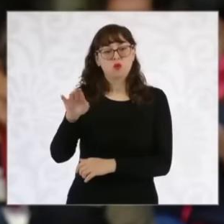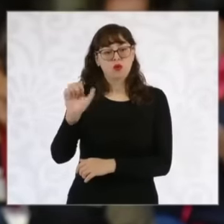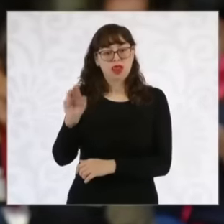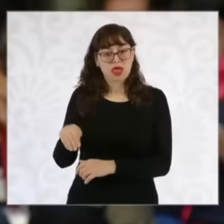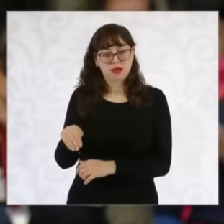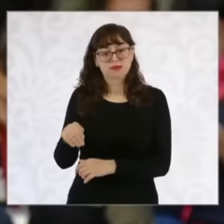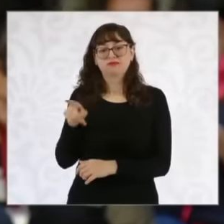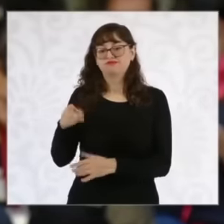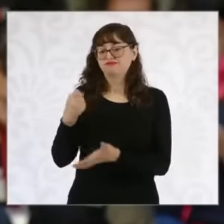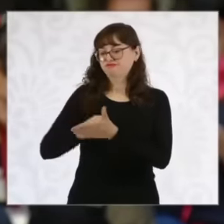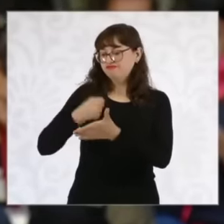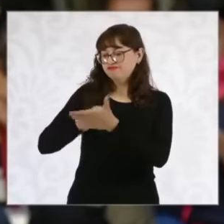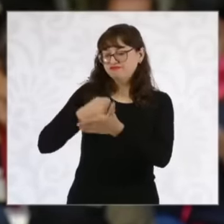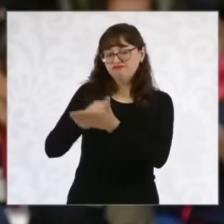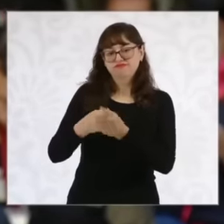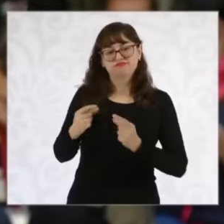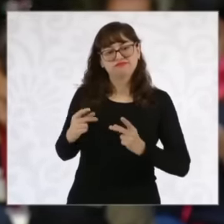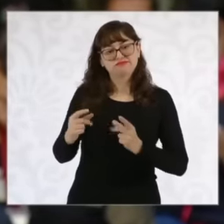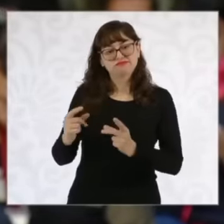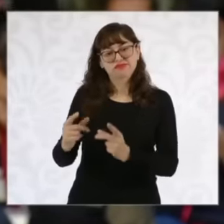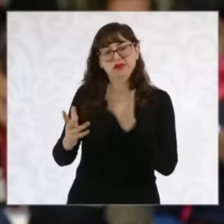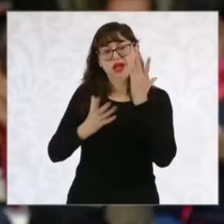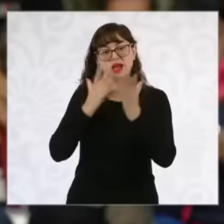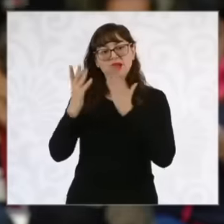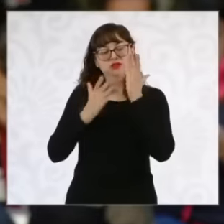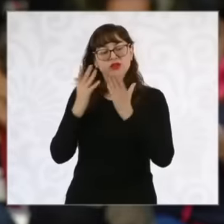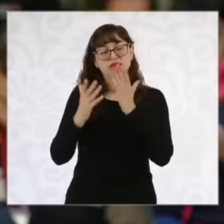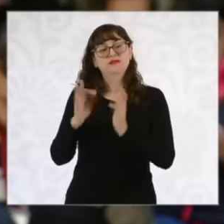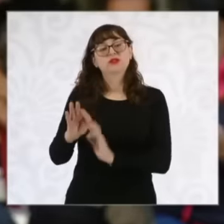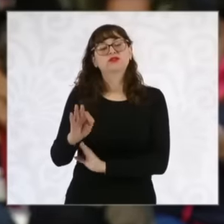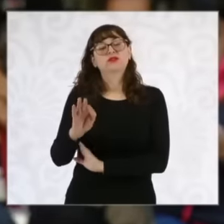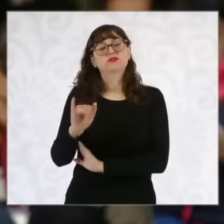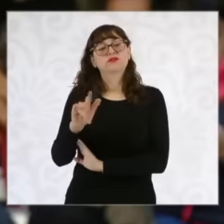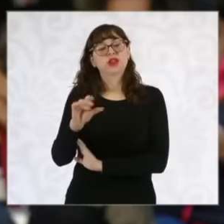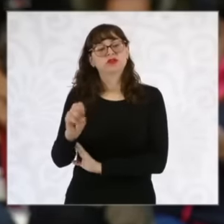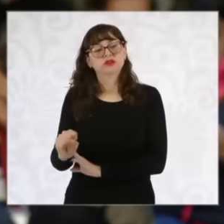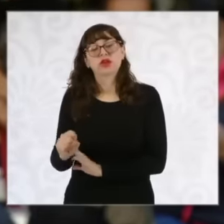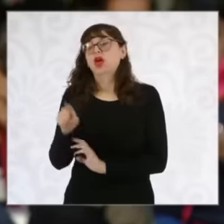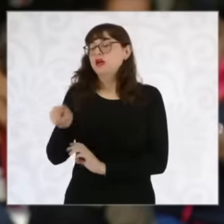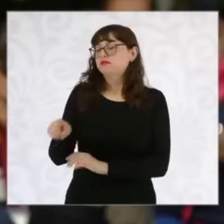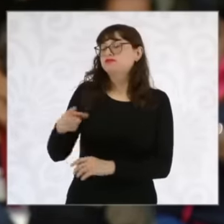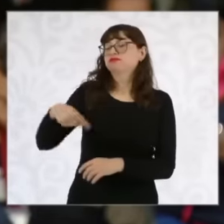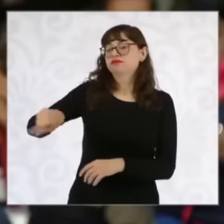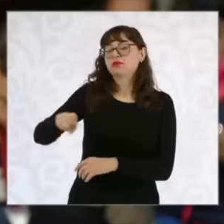an activist who is also a student at the Faculty of Philosophy and Letters Carlos Sinué Cuevas Mejía,